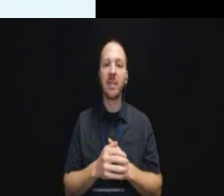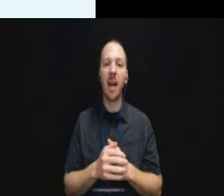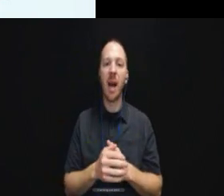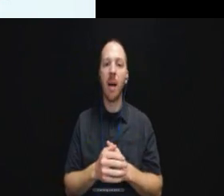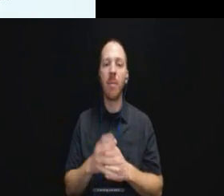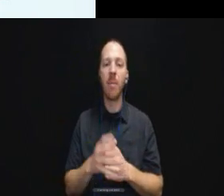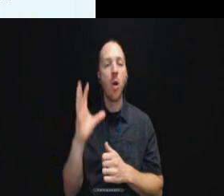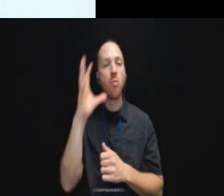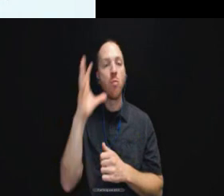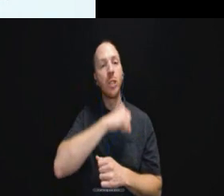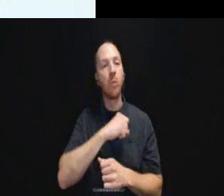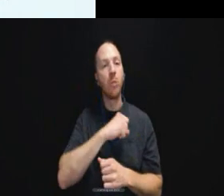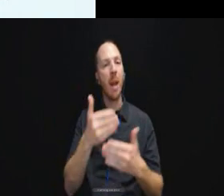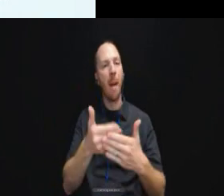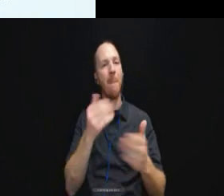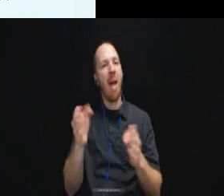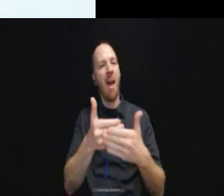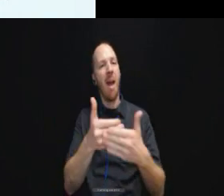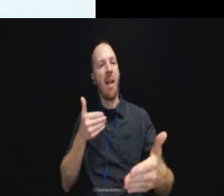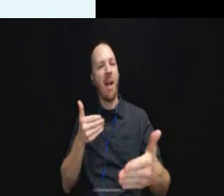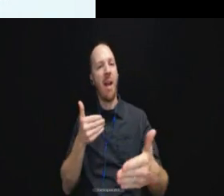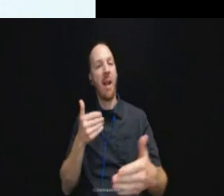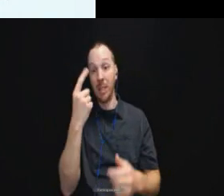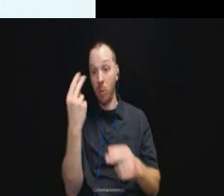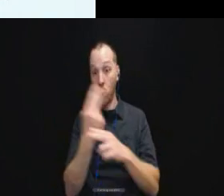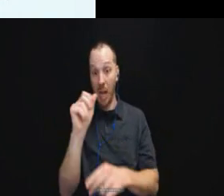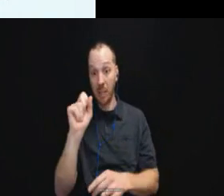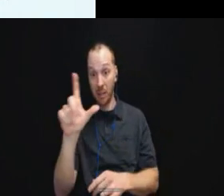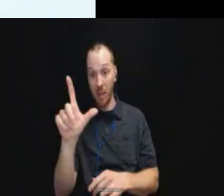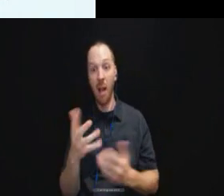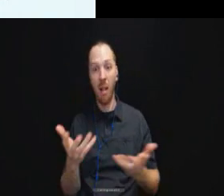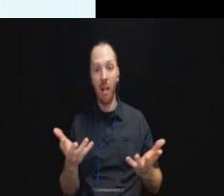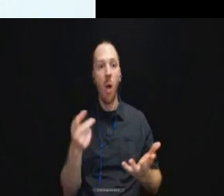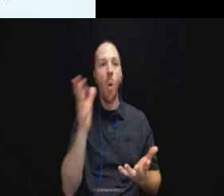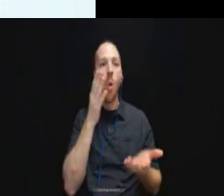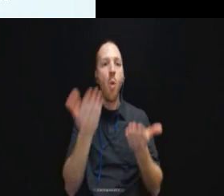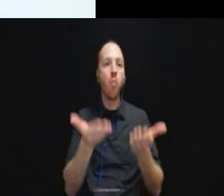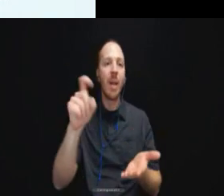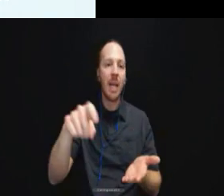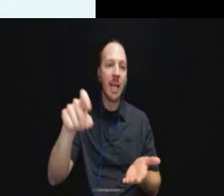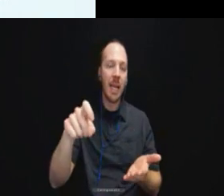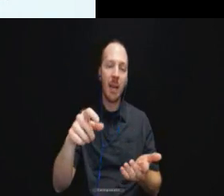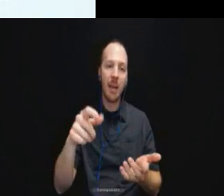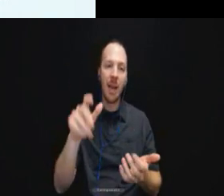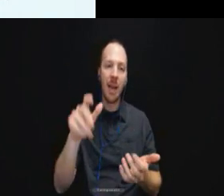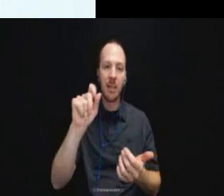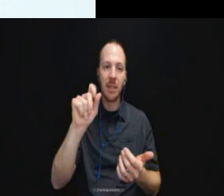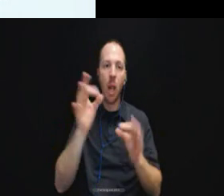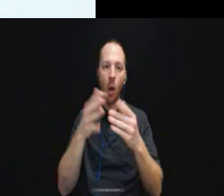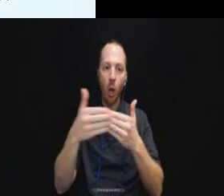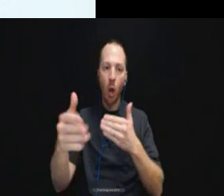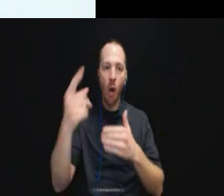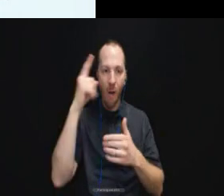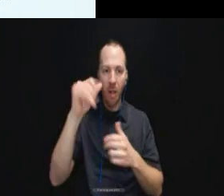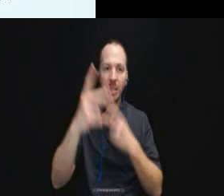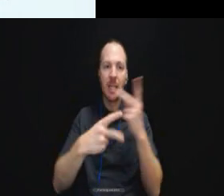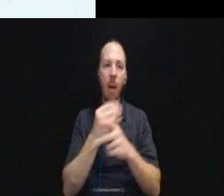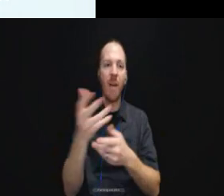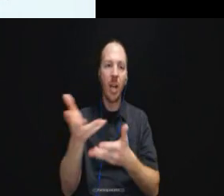assume that somebody uses ASL they are going to probably need an ASL interpreter for these types of interactions.